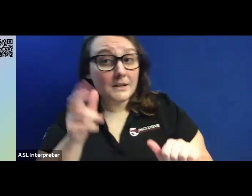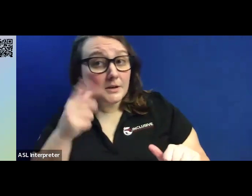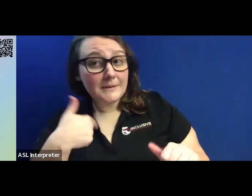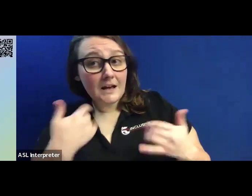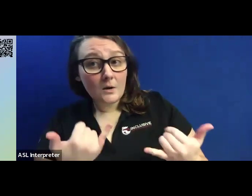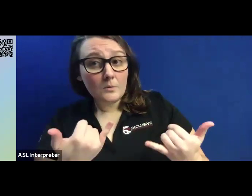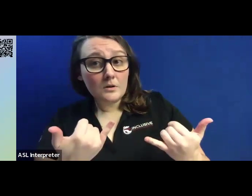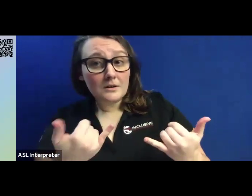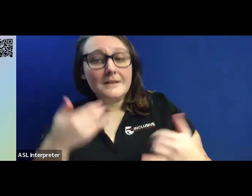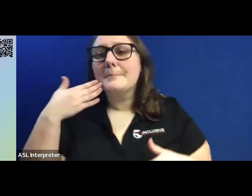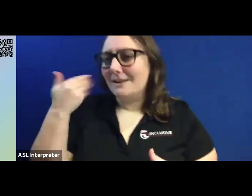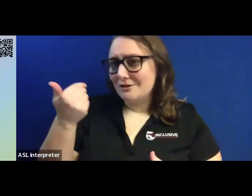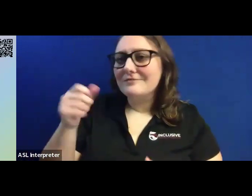That's better.